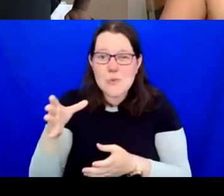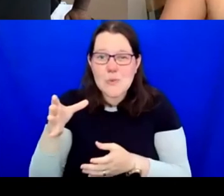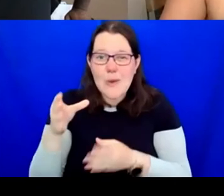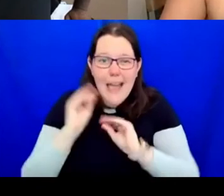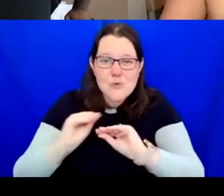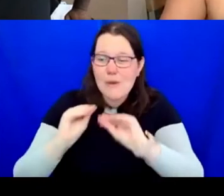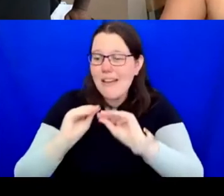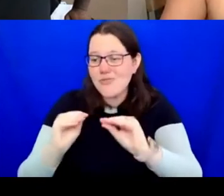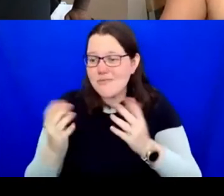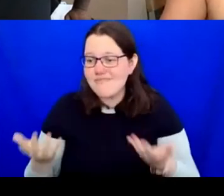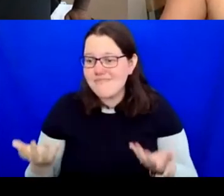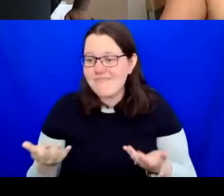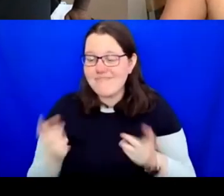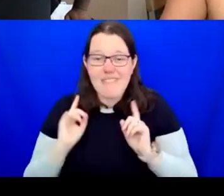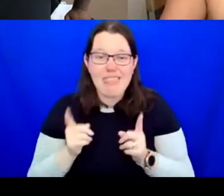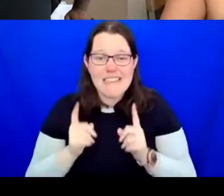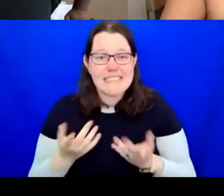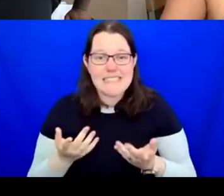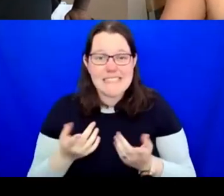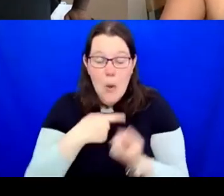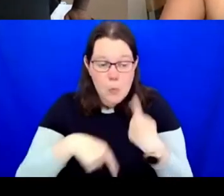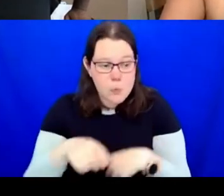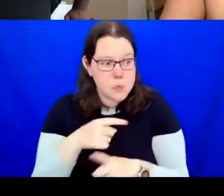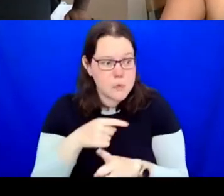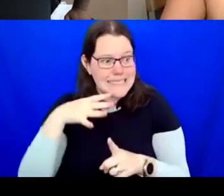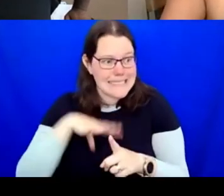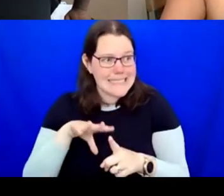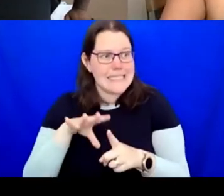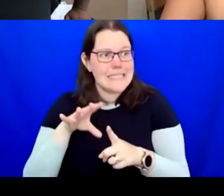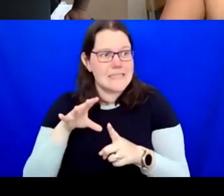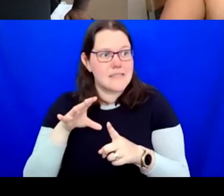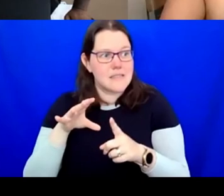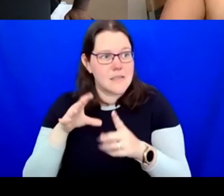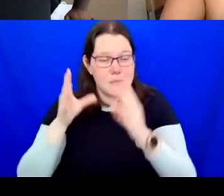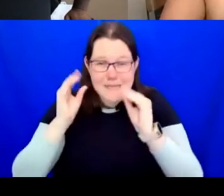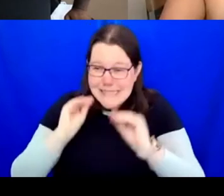We have been educated and nurtured in a certain way to think of success. If we change the model